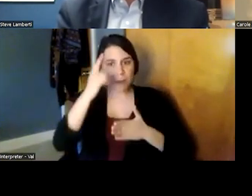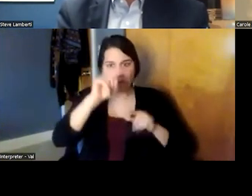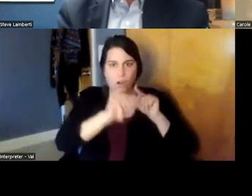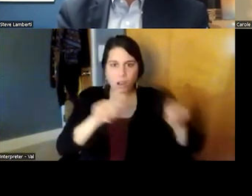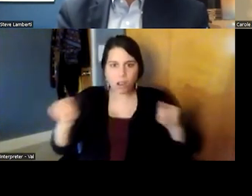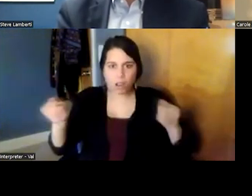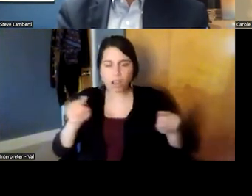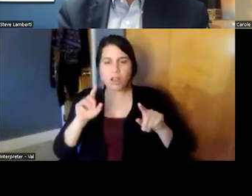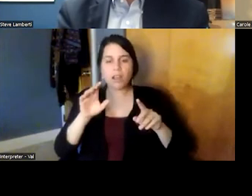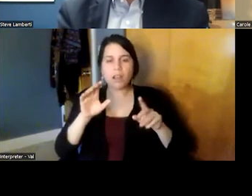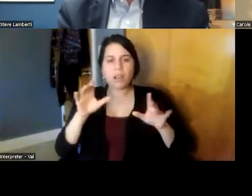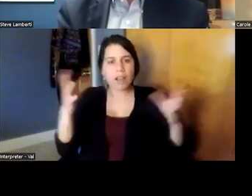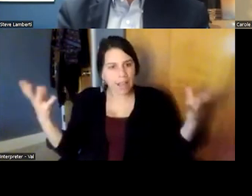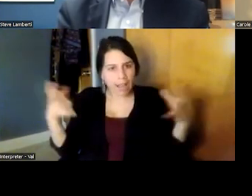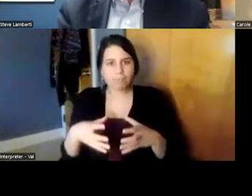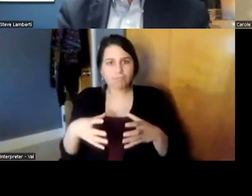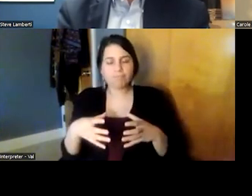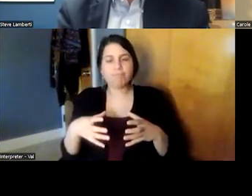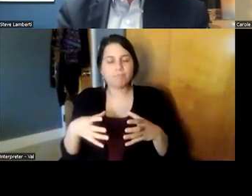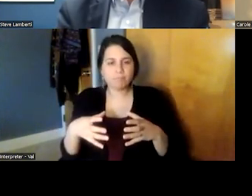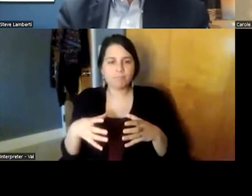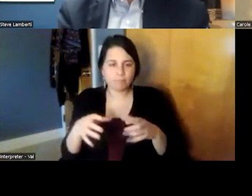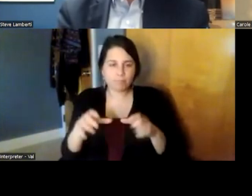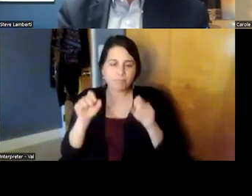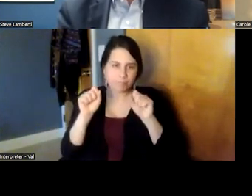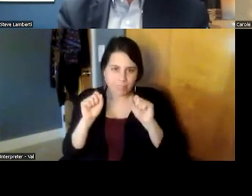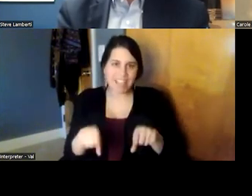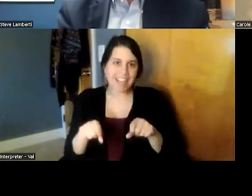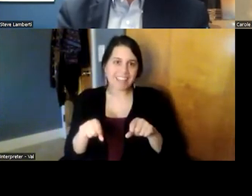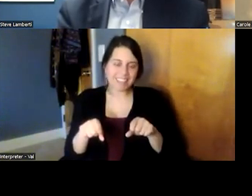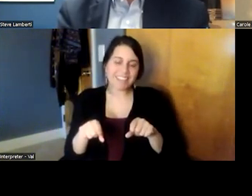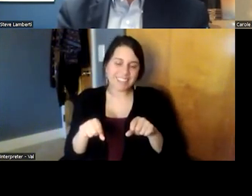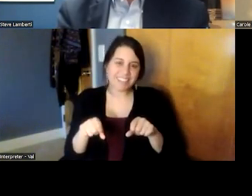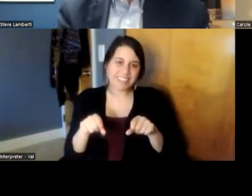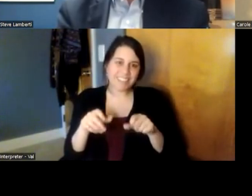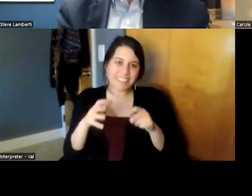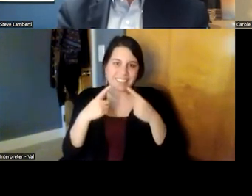bring to bear on um how should i say they're all stronger together than they are apart